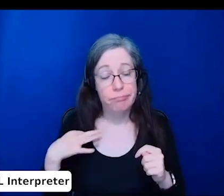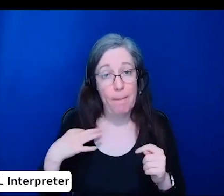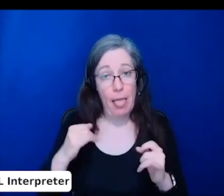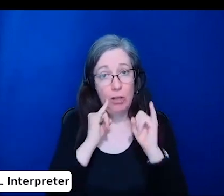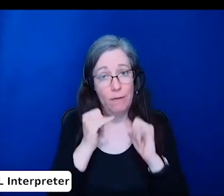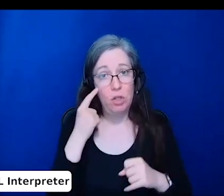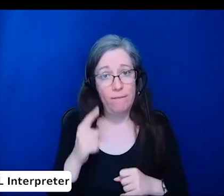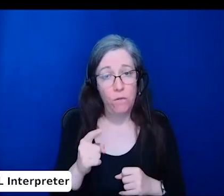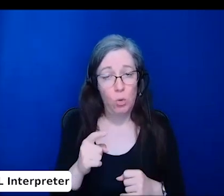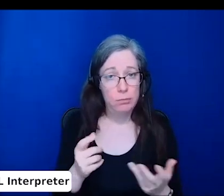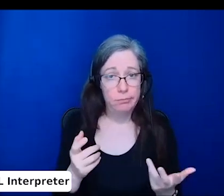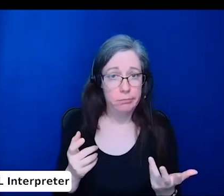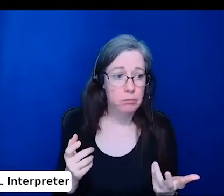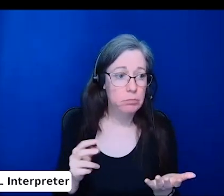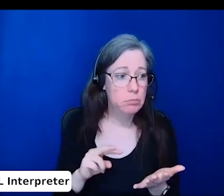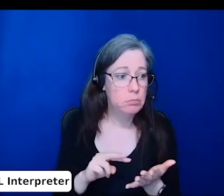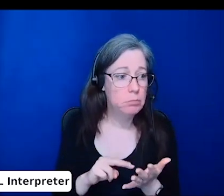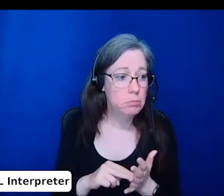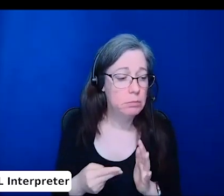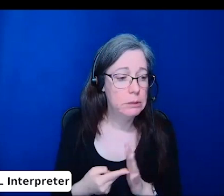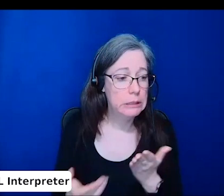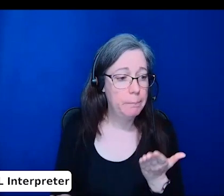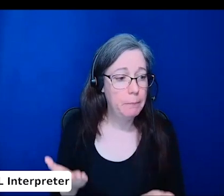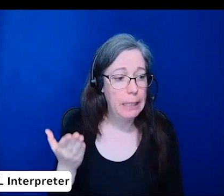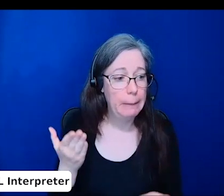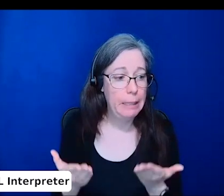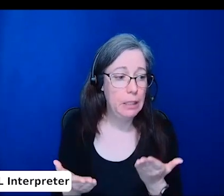then it may be that there's a decision that, well,